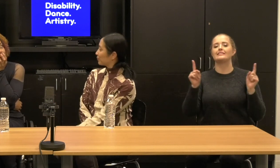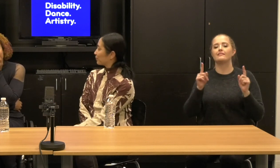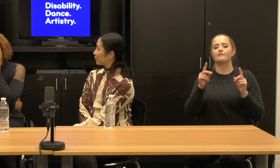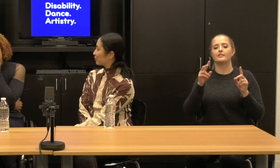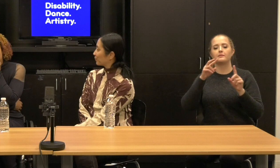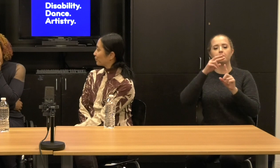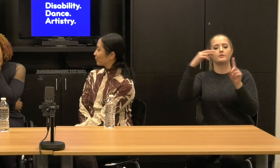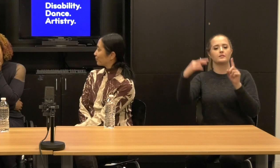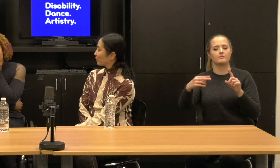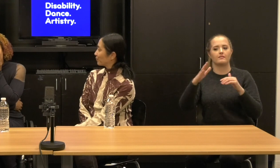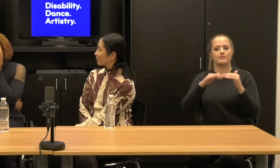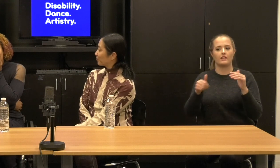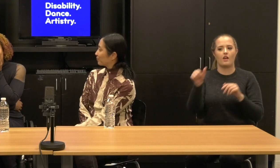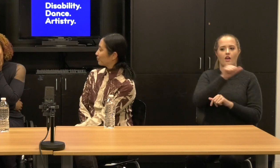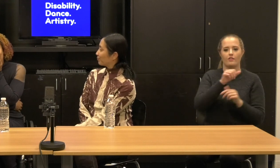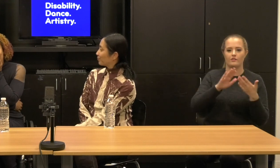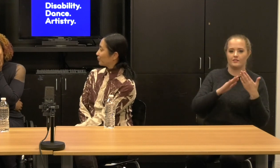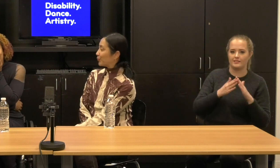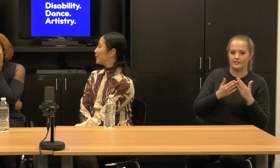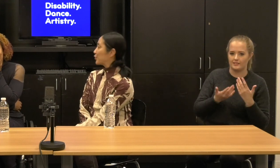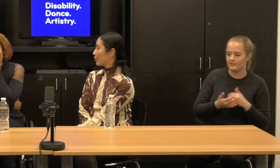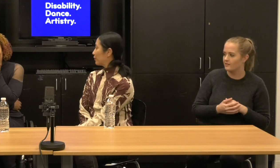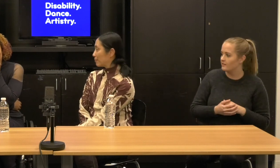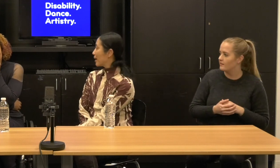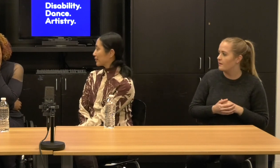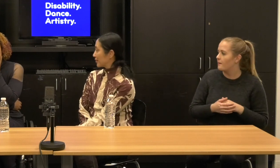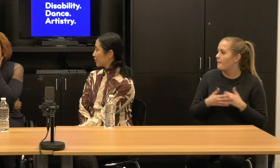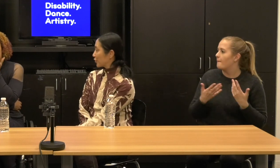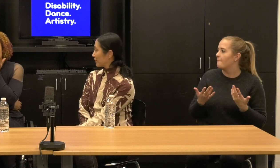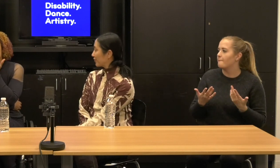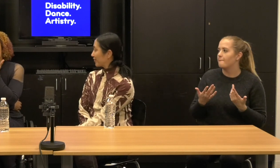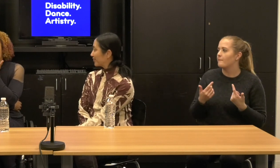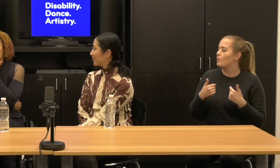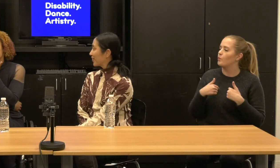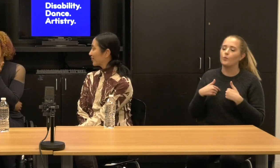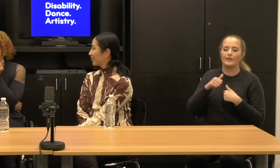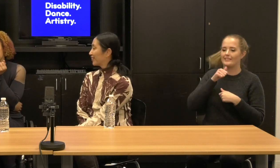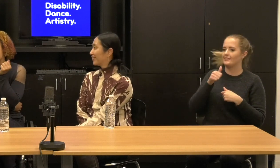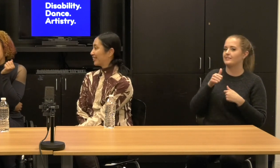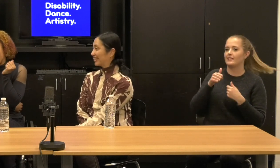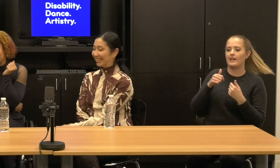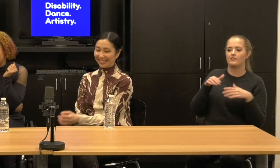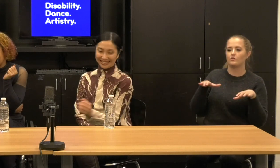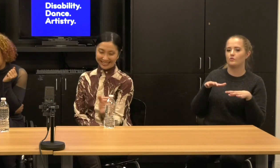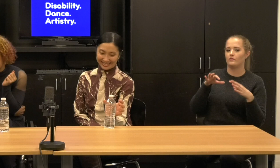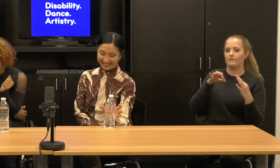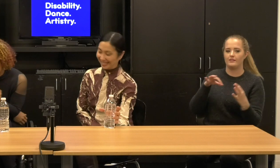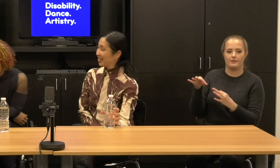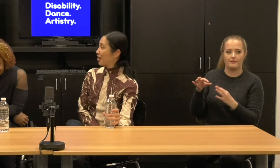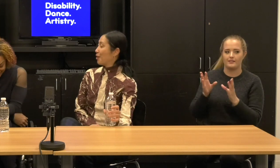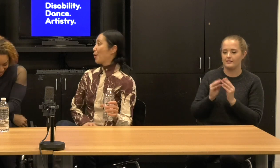Alice:We didn't do a feedback session. Janet:We did not do a feedback session.